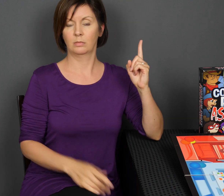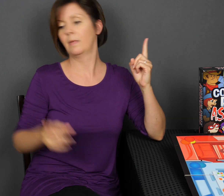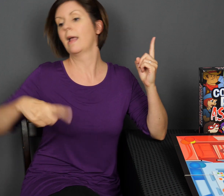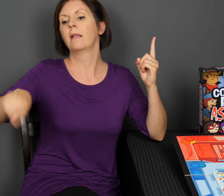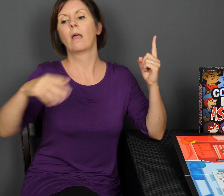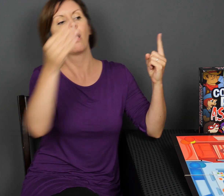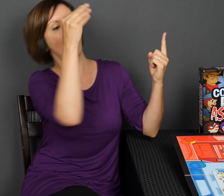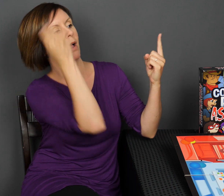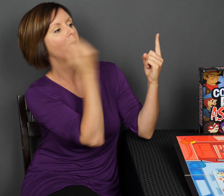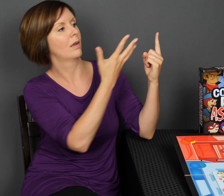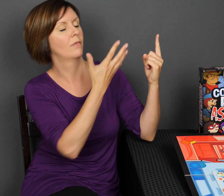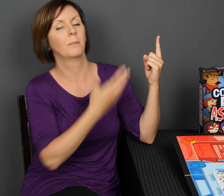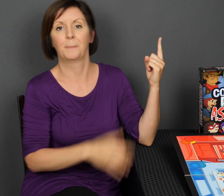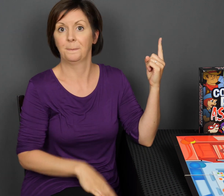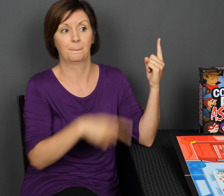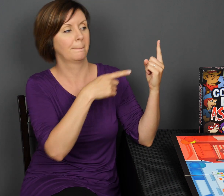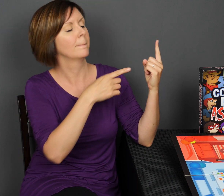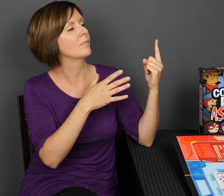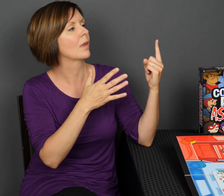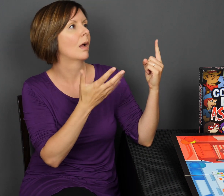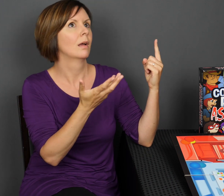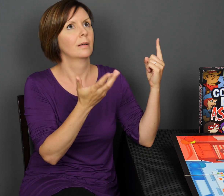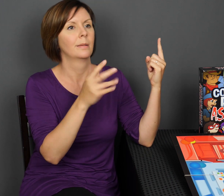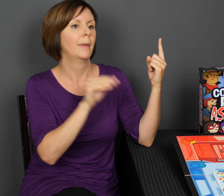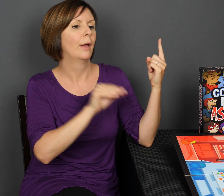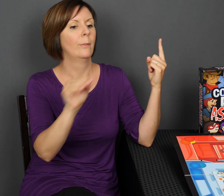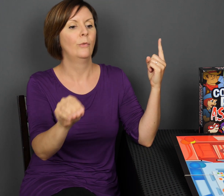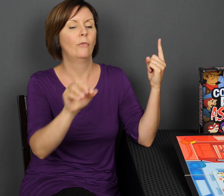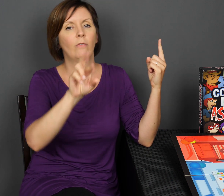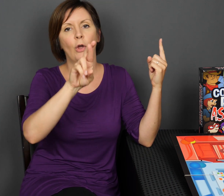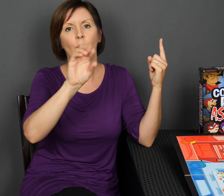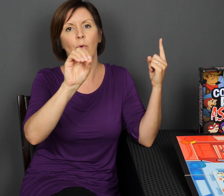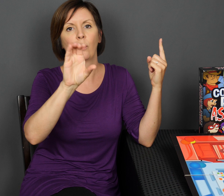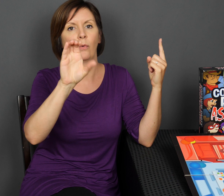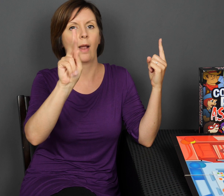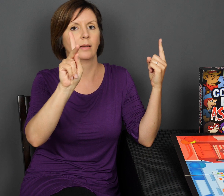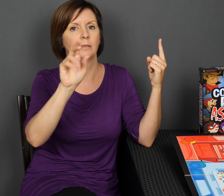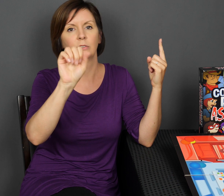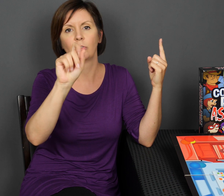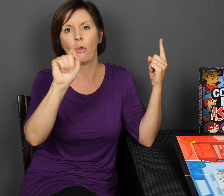You can still have the controller, the moderator, um, but maybe they’re saying like move the